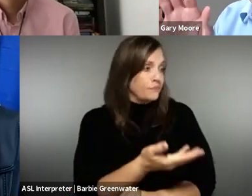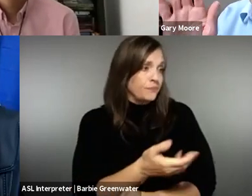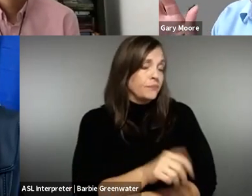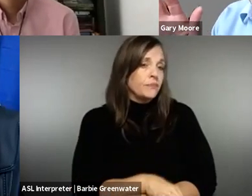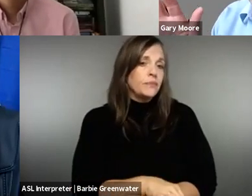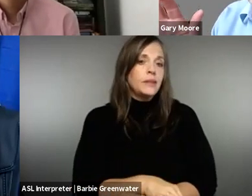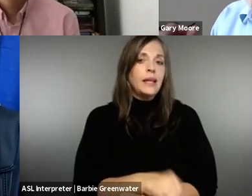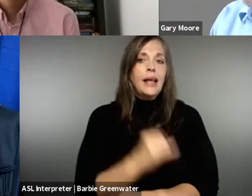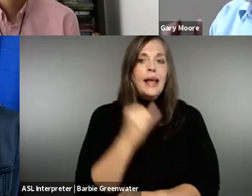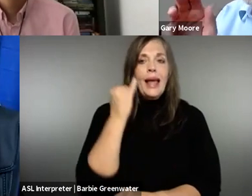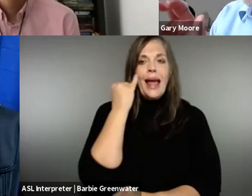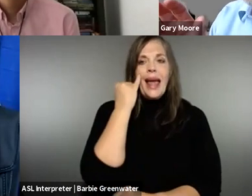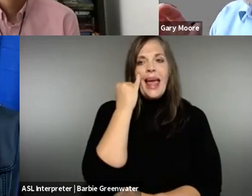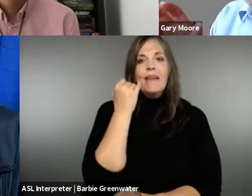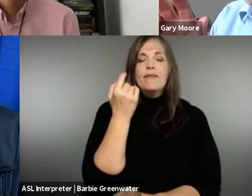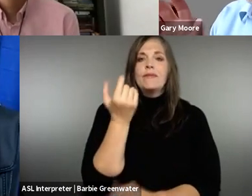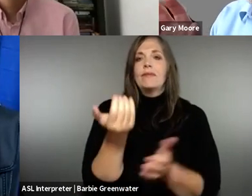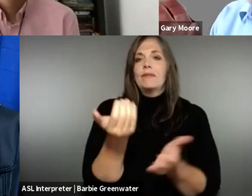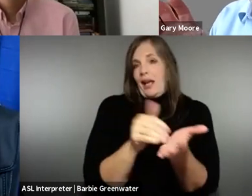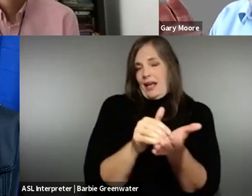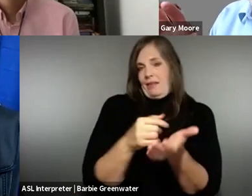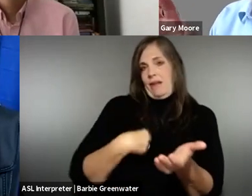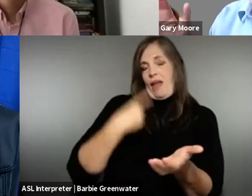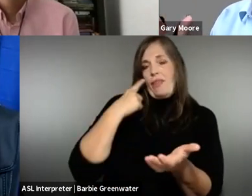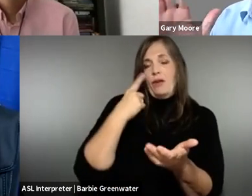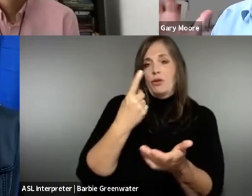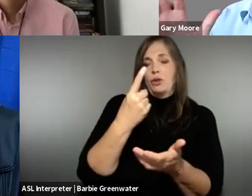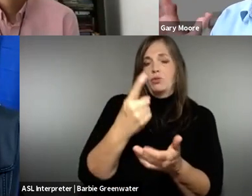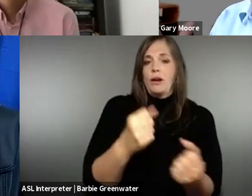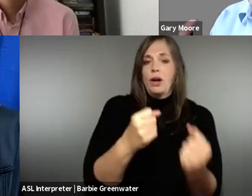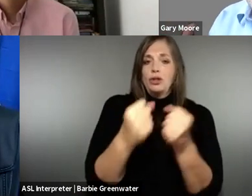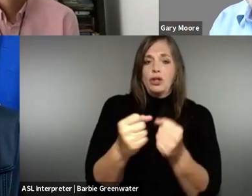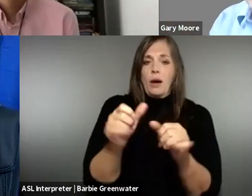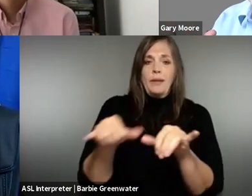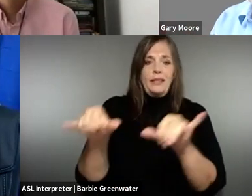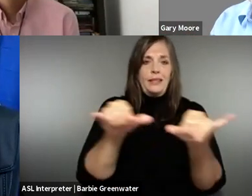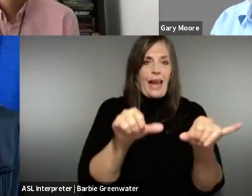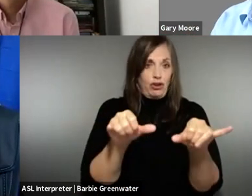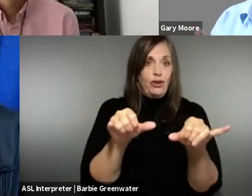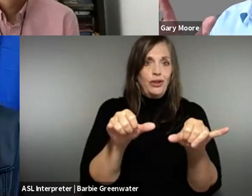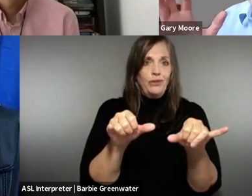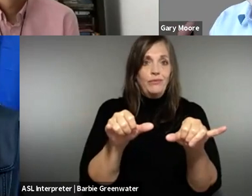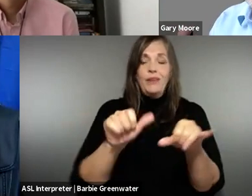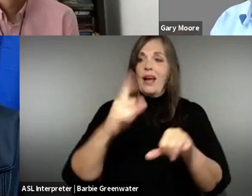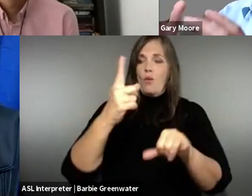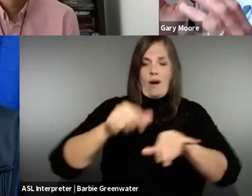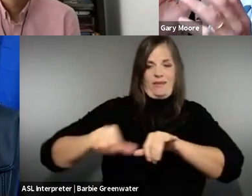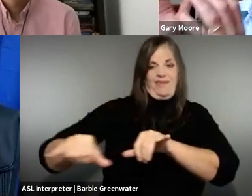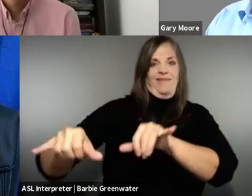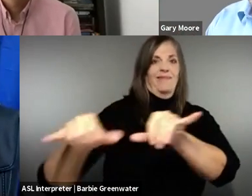last comment, Susanna. I think, again, once there is one dominant standard, we will see more and